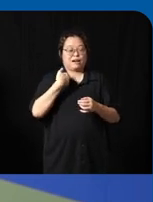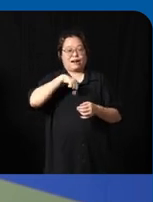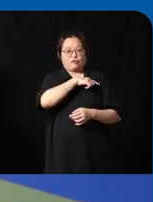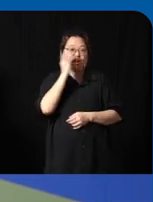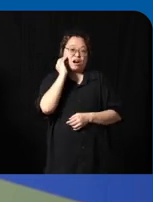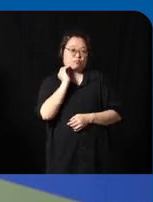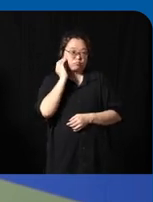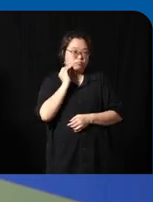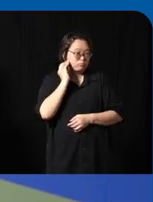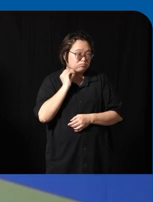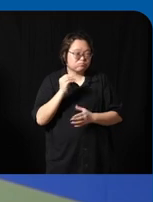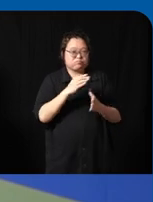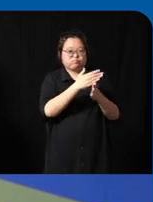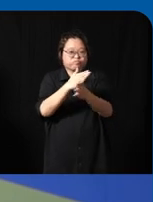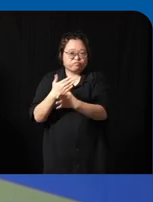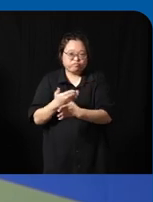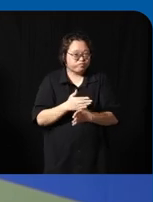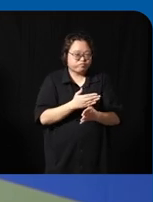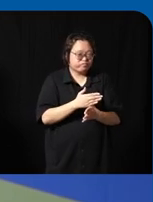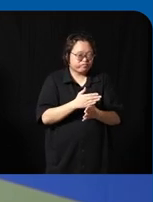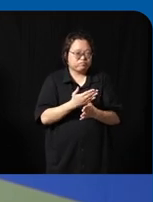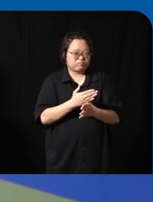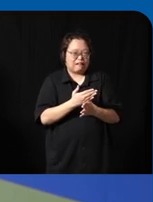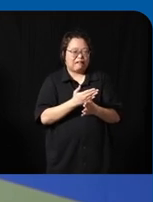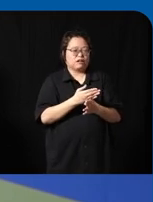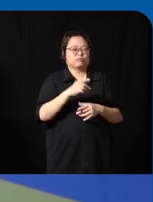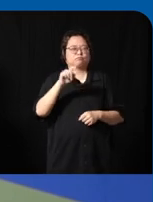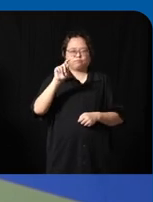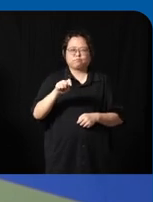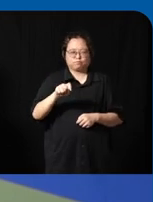is the difficulties that we are going through and actually what are the successful ideas that